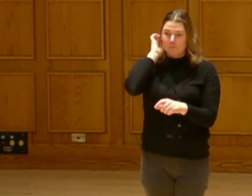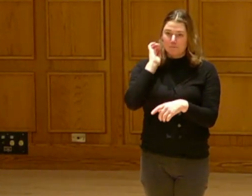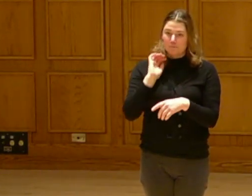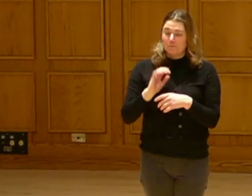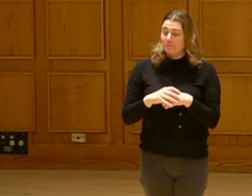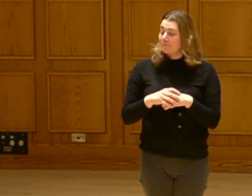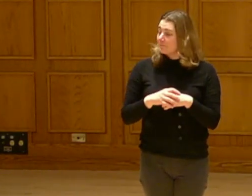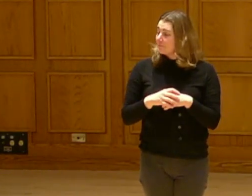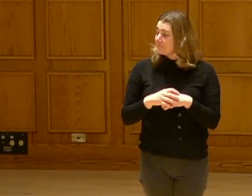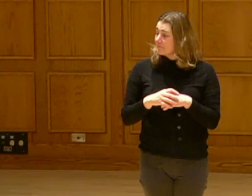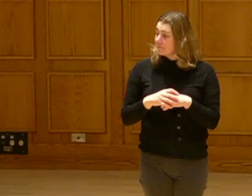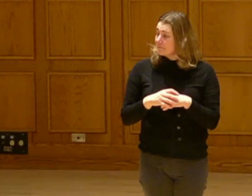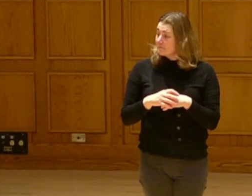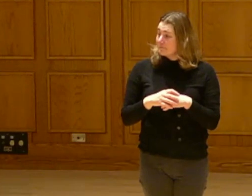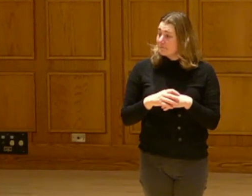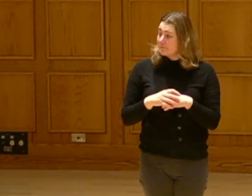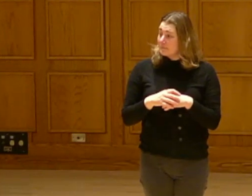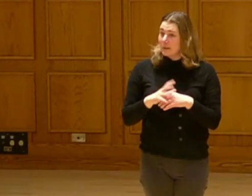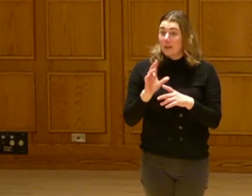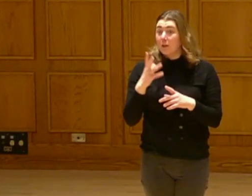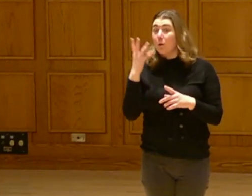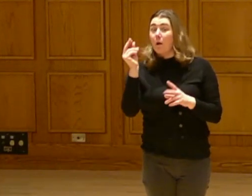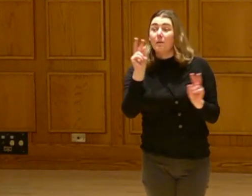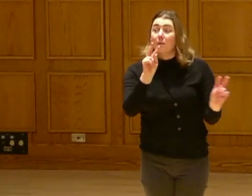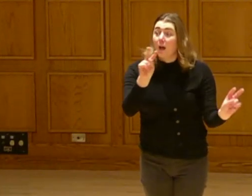None of us can go outside right now and probably find a spot of green.